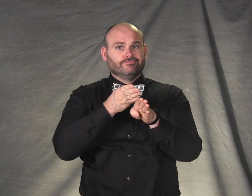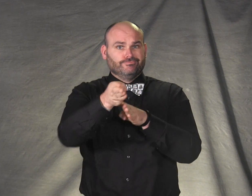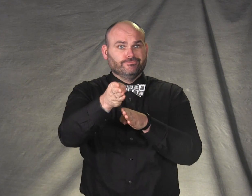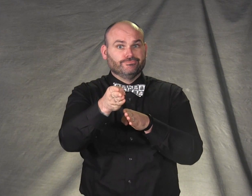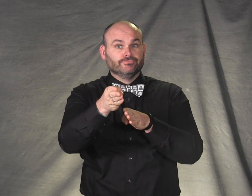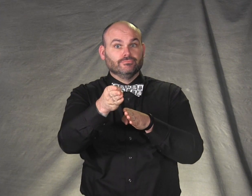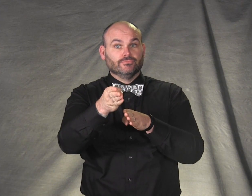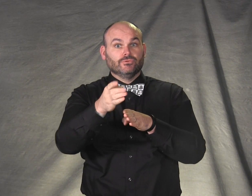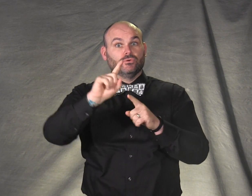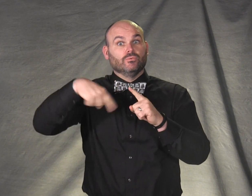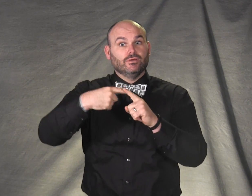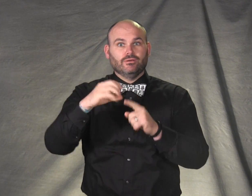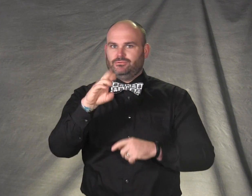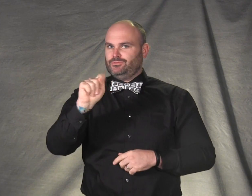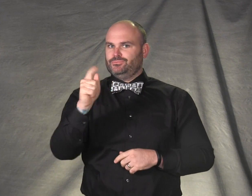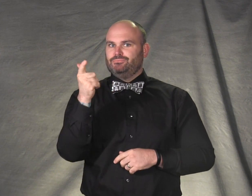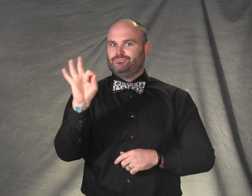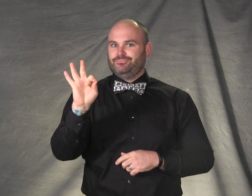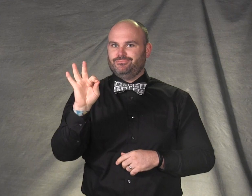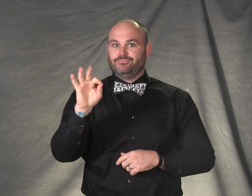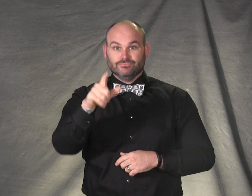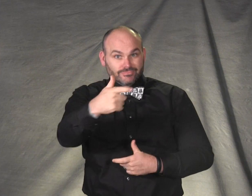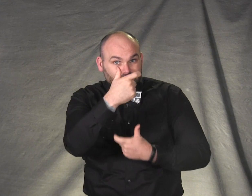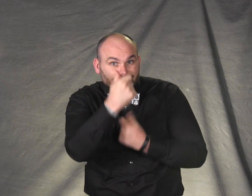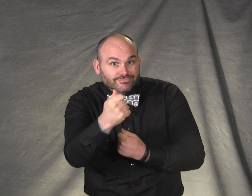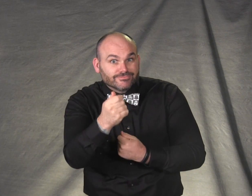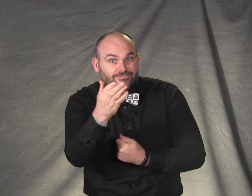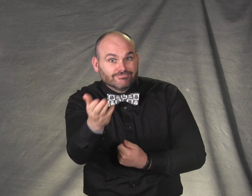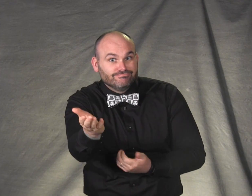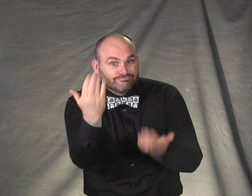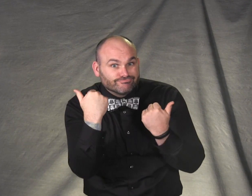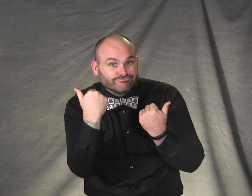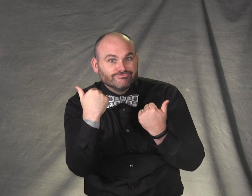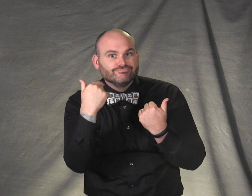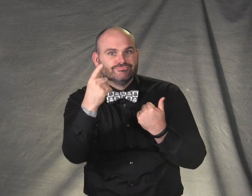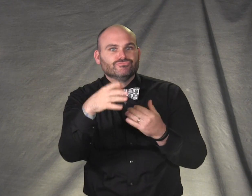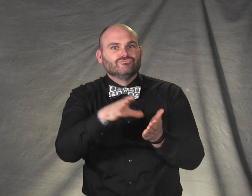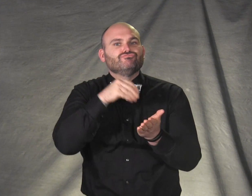on October 29. All interested jobseekers can attend